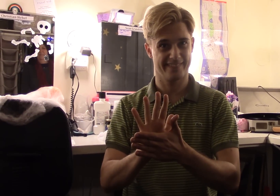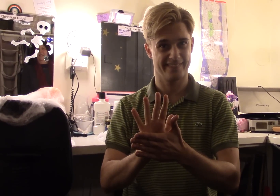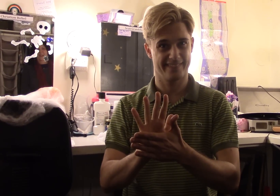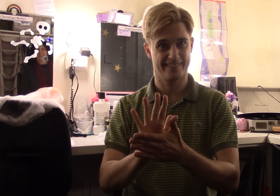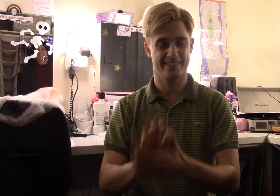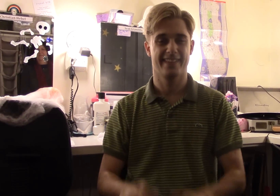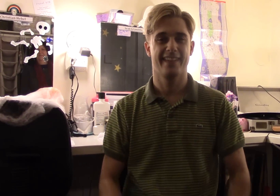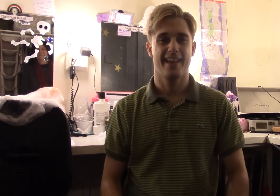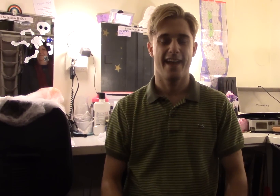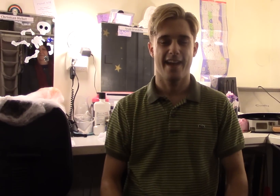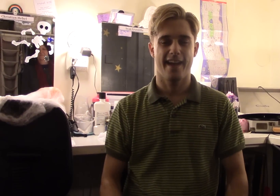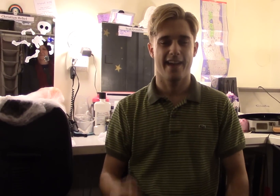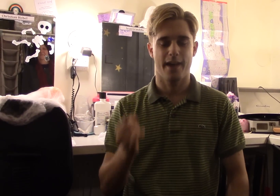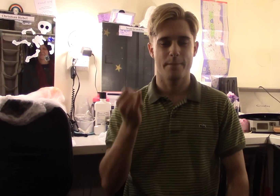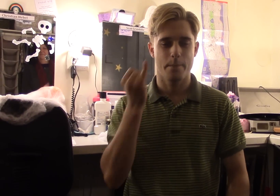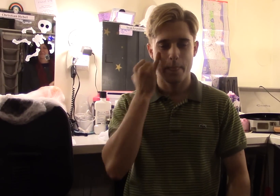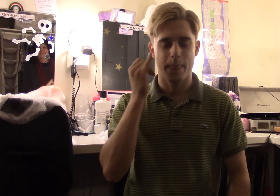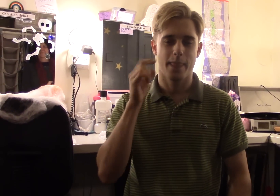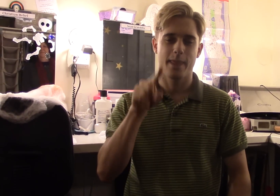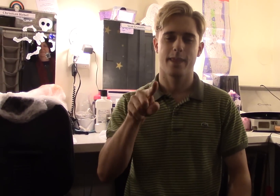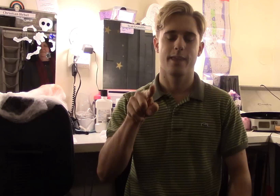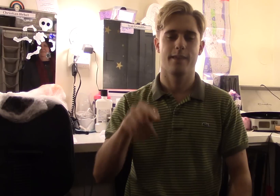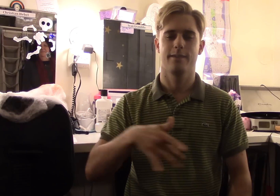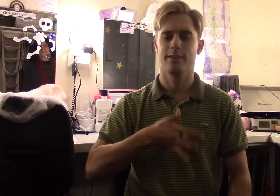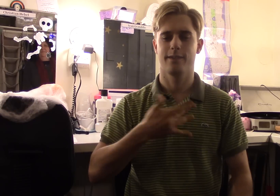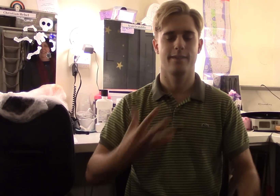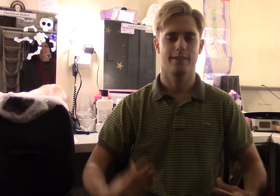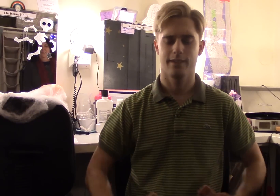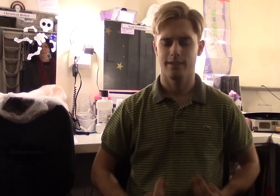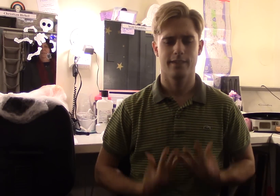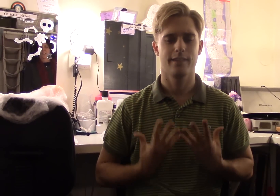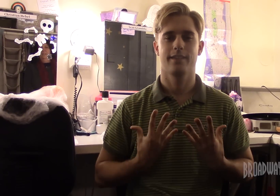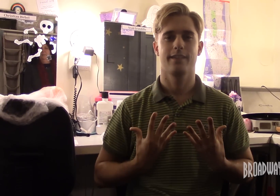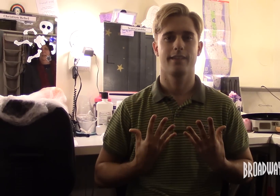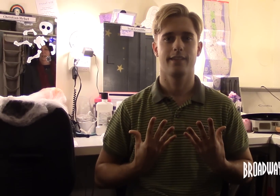the vlog, and if you feel inspired